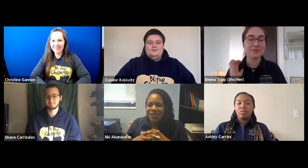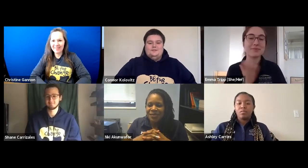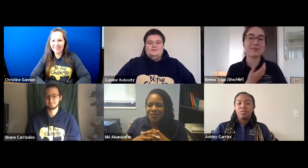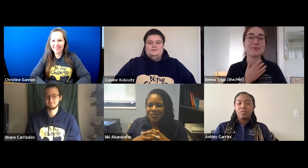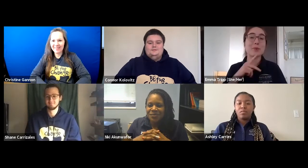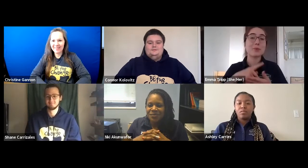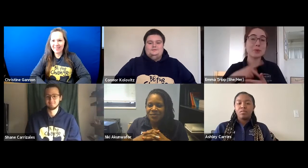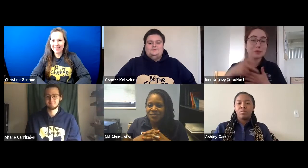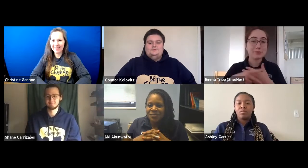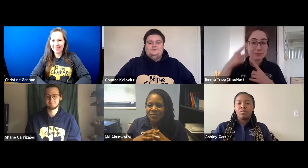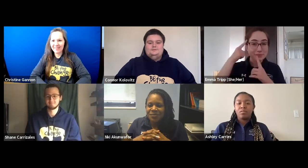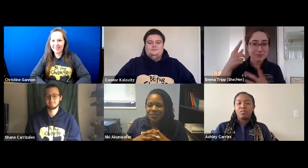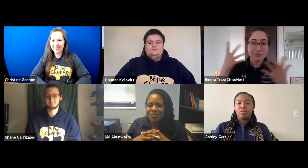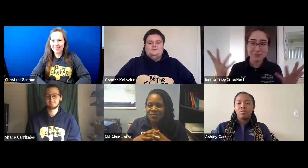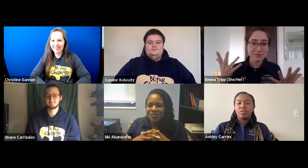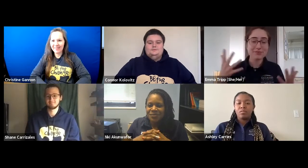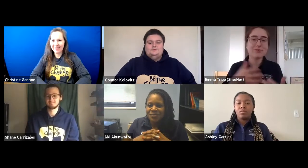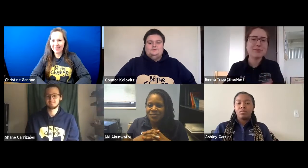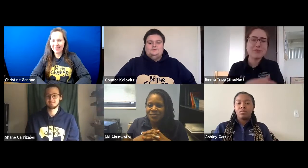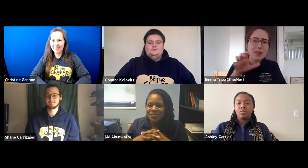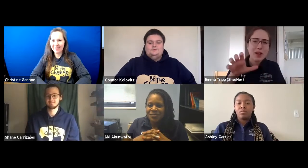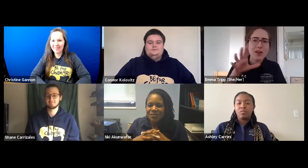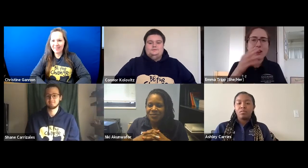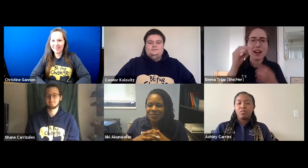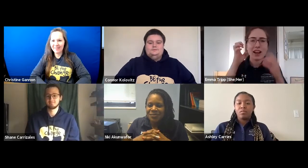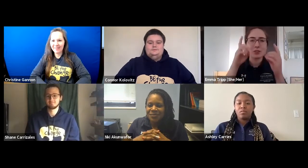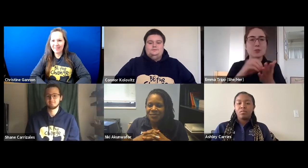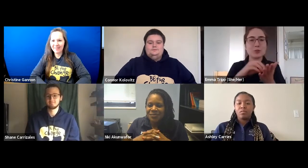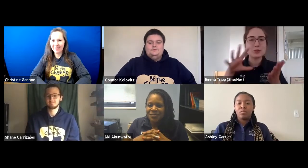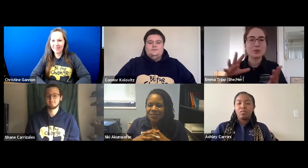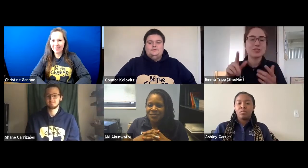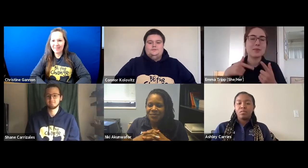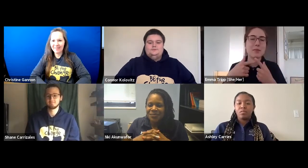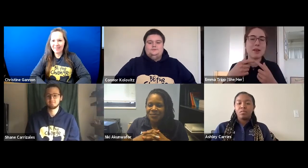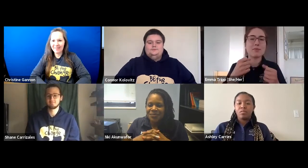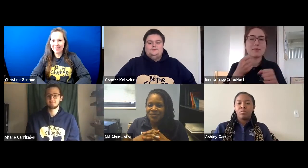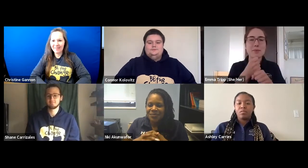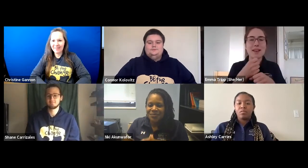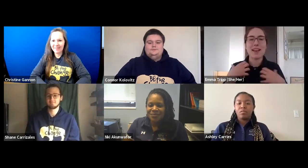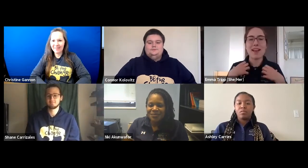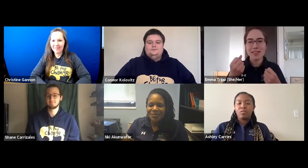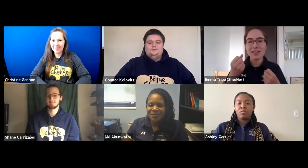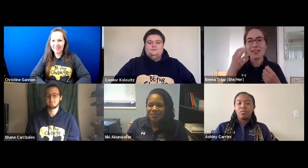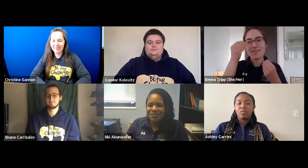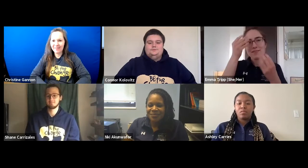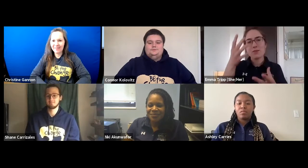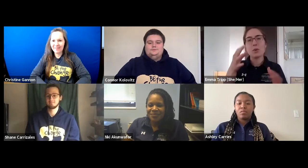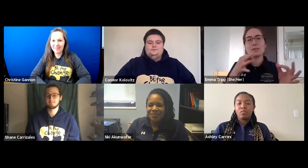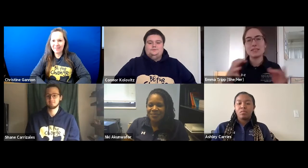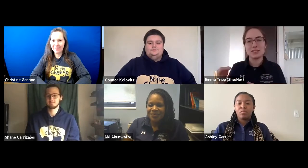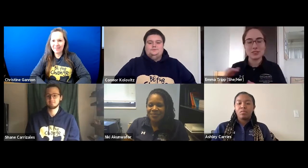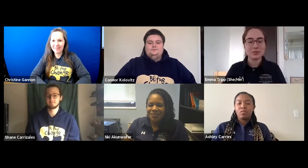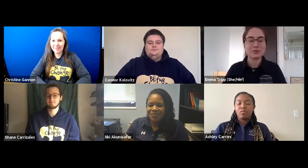Our program's goal is to empower and educate students about making healthy and informed decisions.